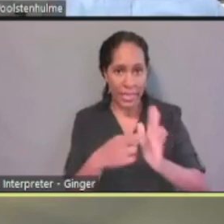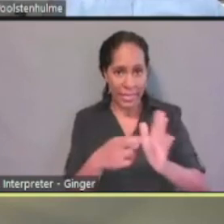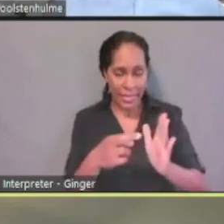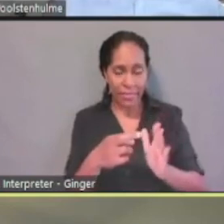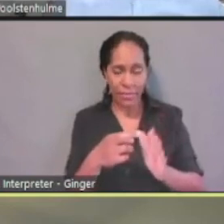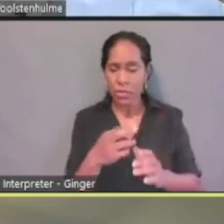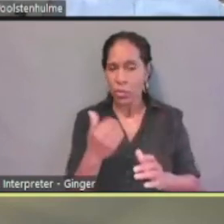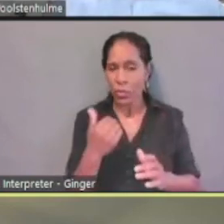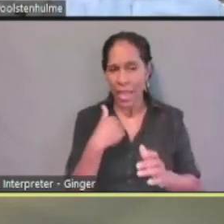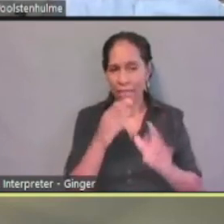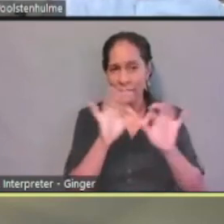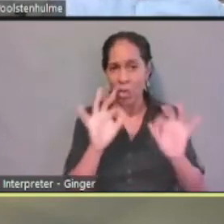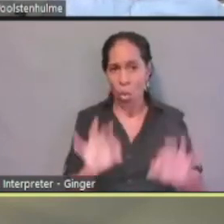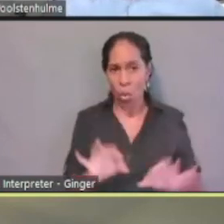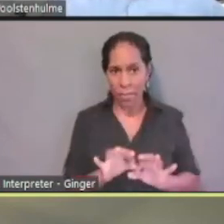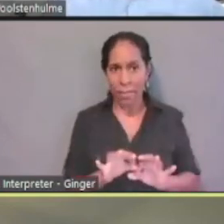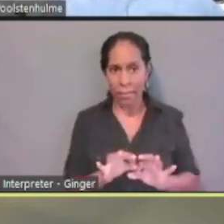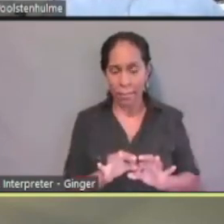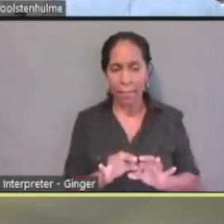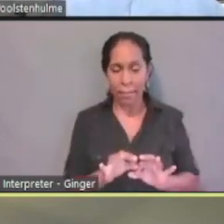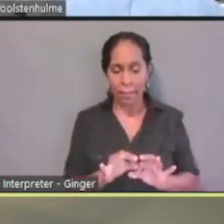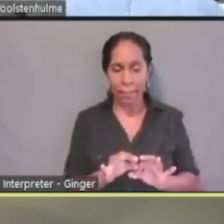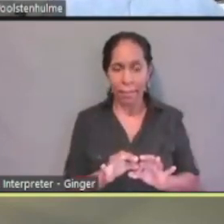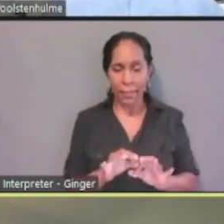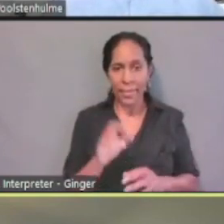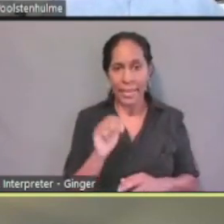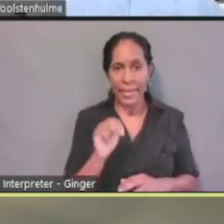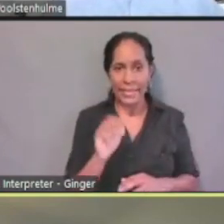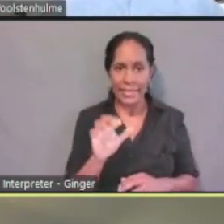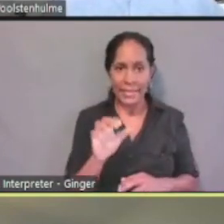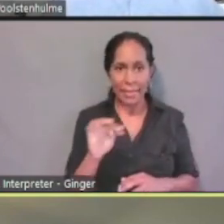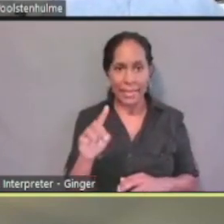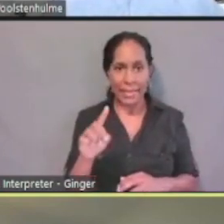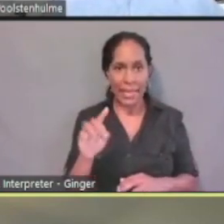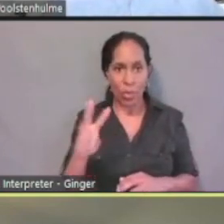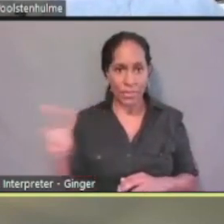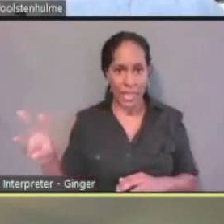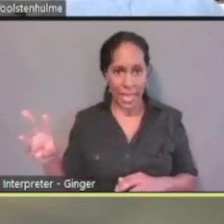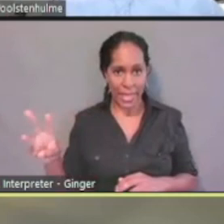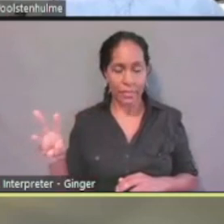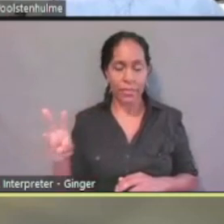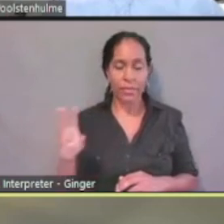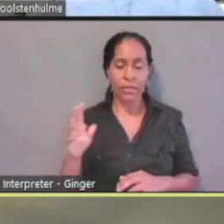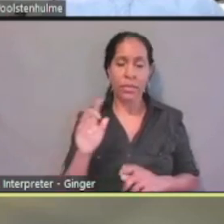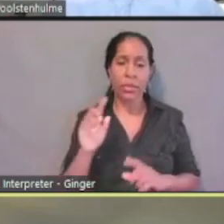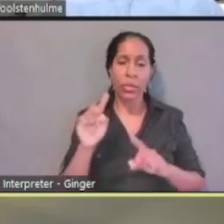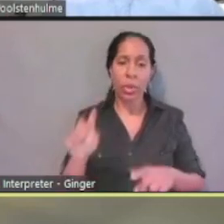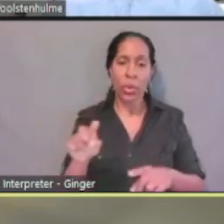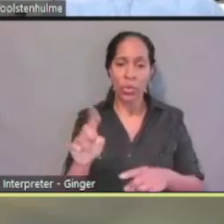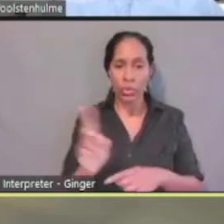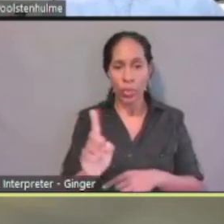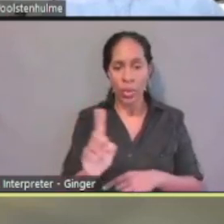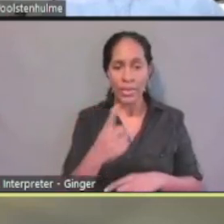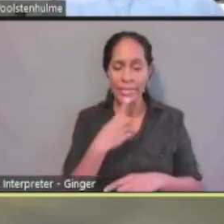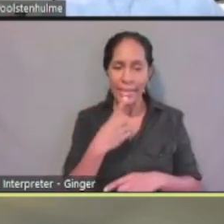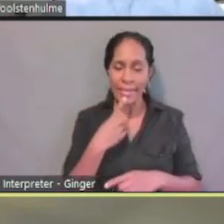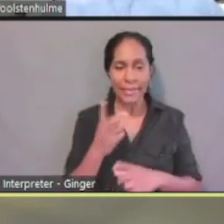on the North Carolina Medicaid, the NC Medicaid website, where you go to the area that tells you all about applying for Medicaid.